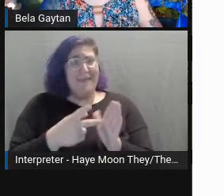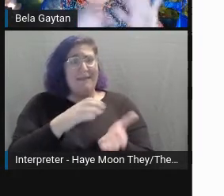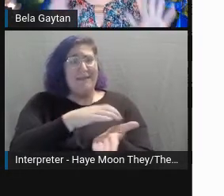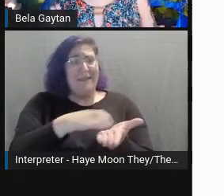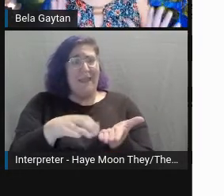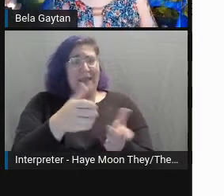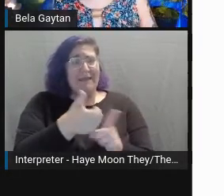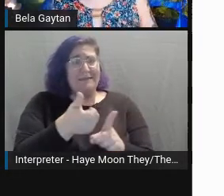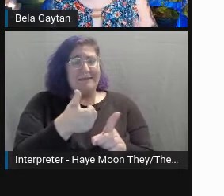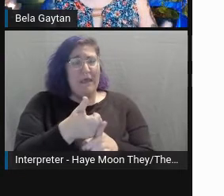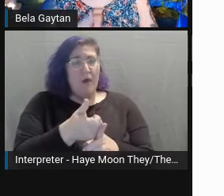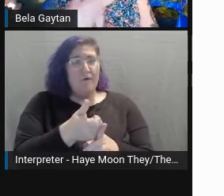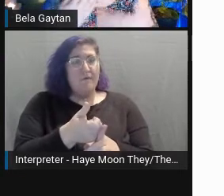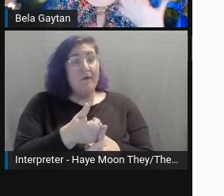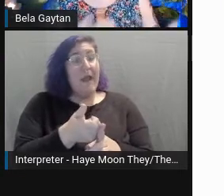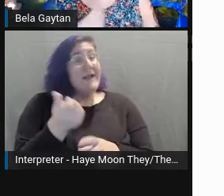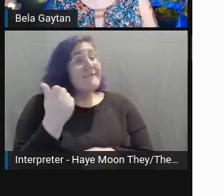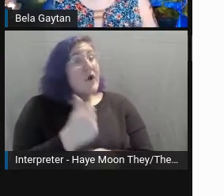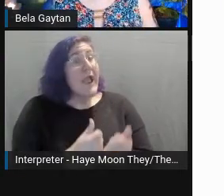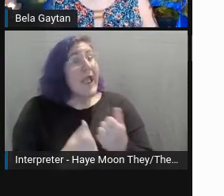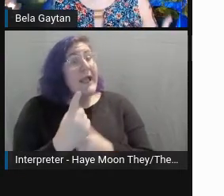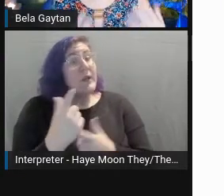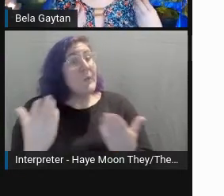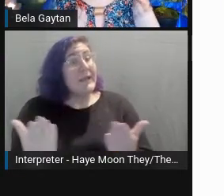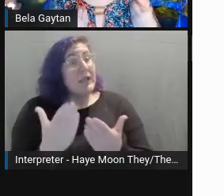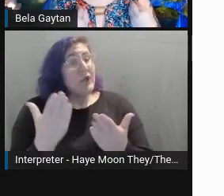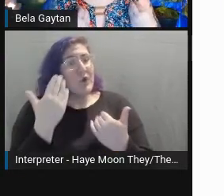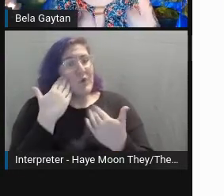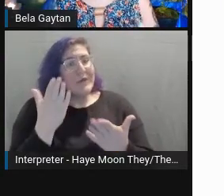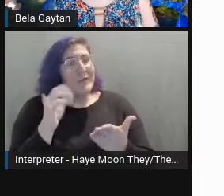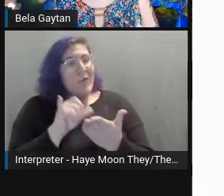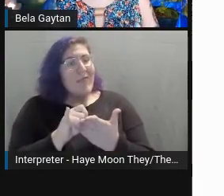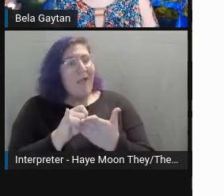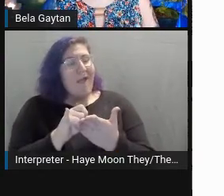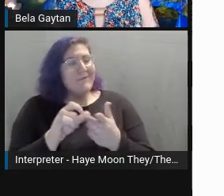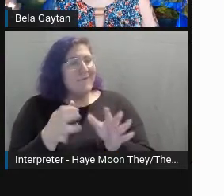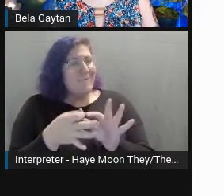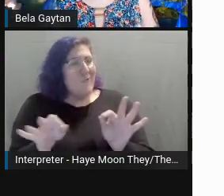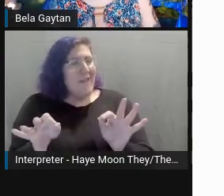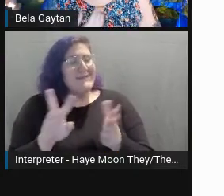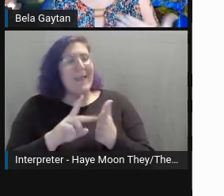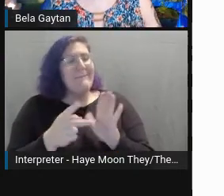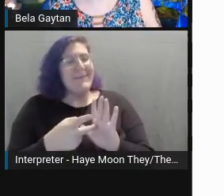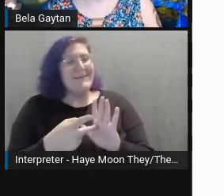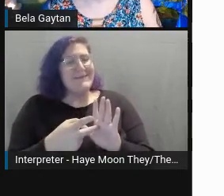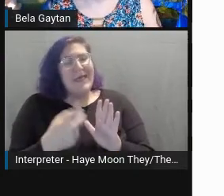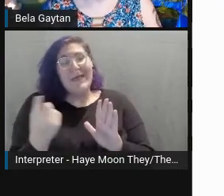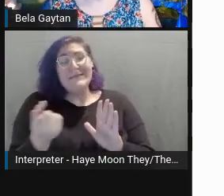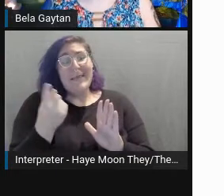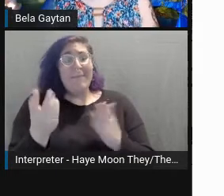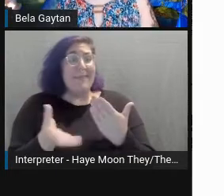For anyone here who's not familiar with that term, it just means something's very easy.